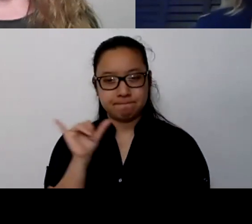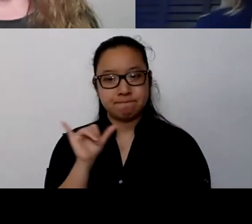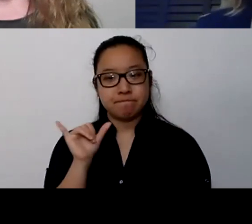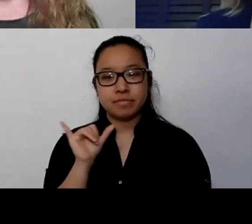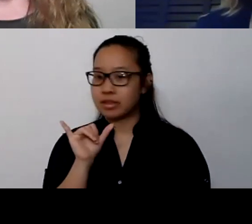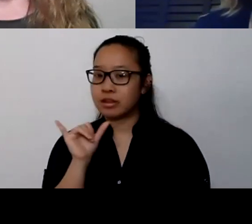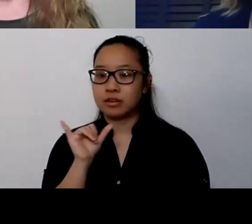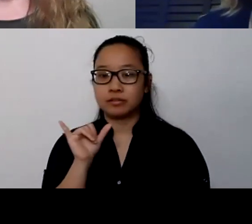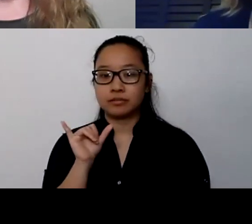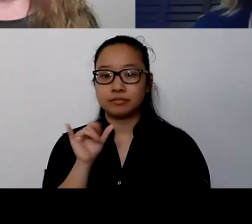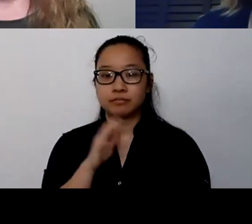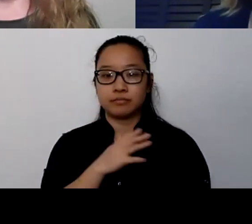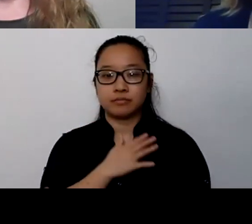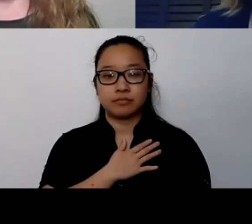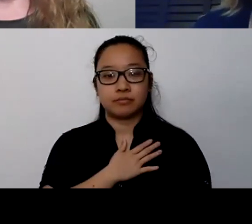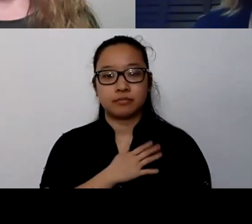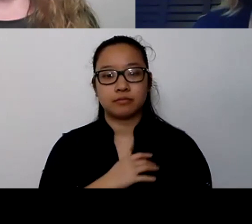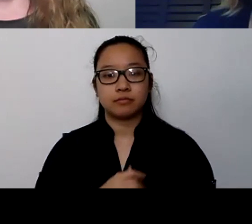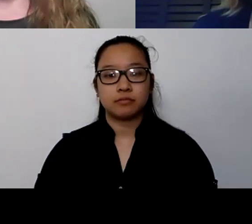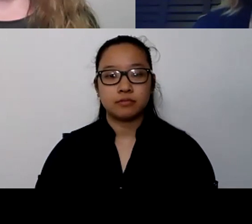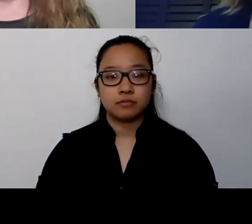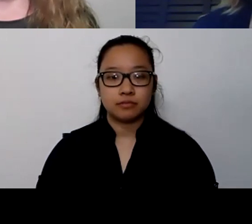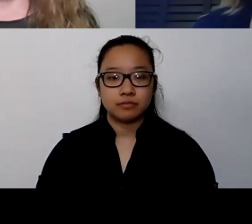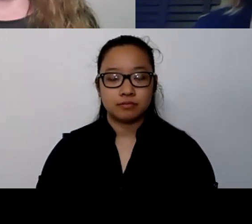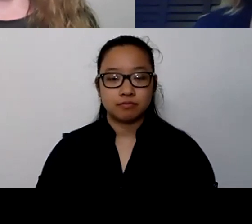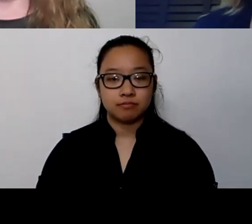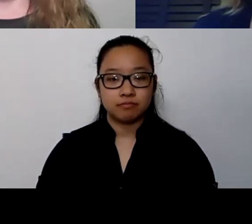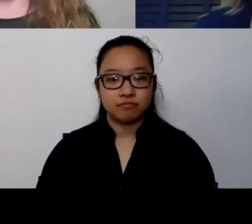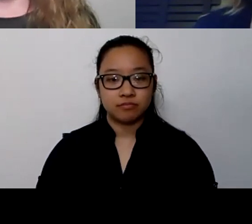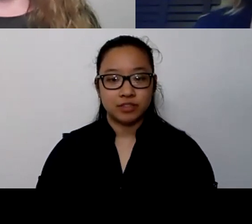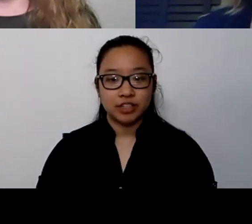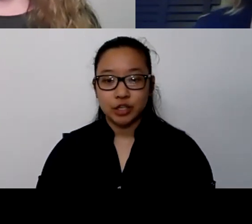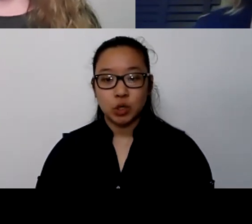there were some silver linings that we had. We had extra time with our kids,